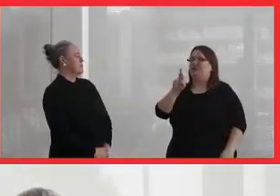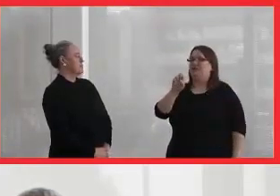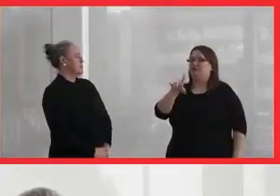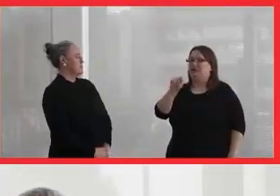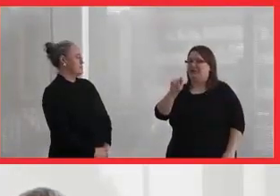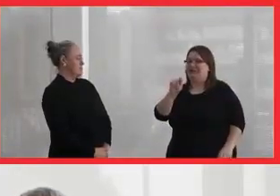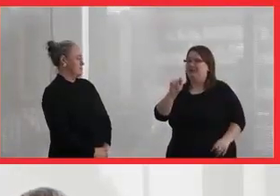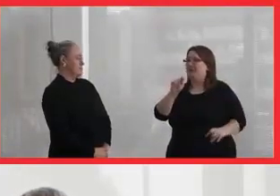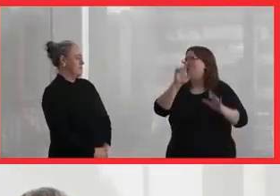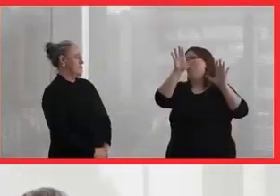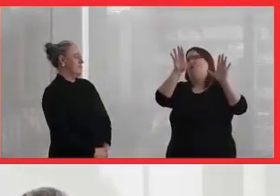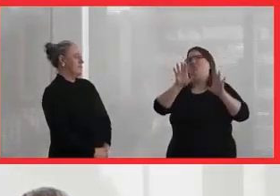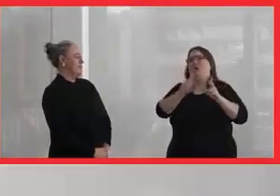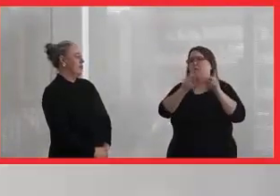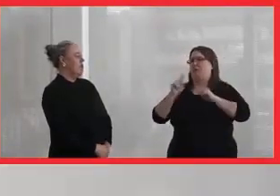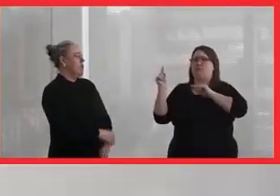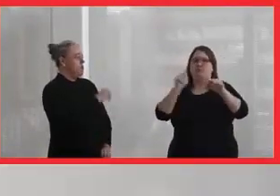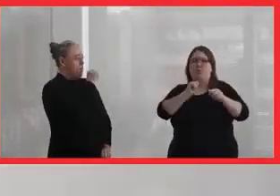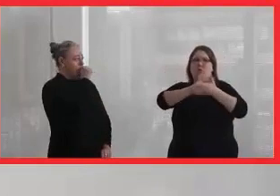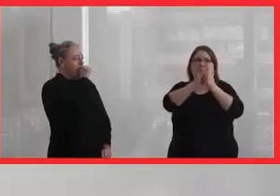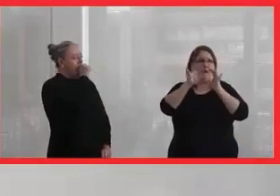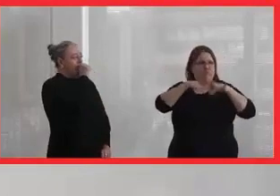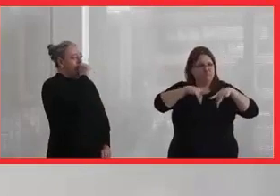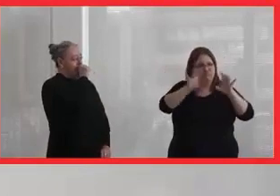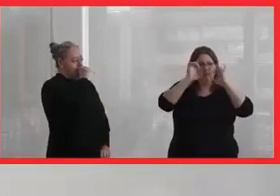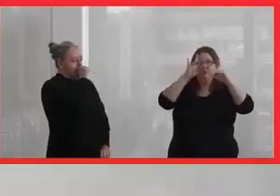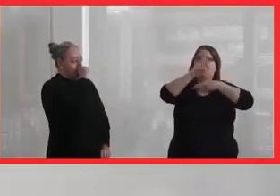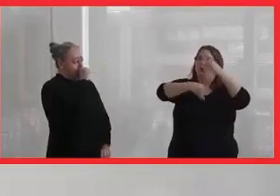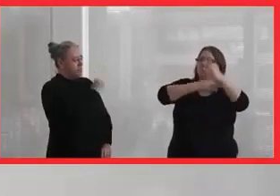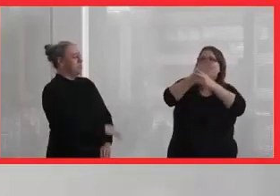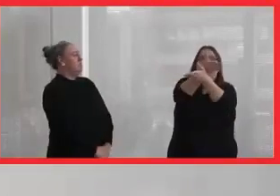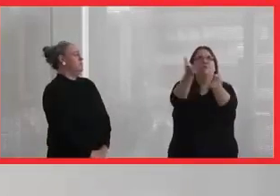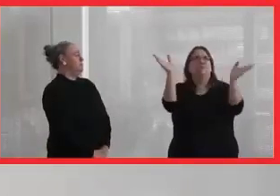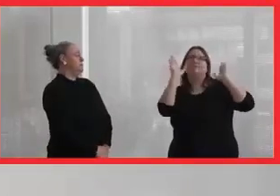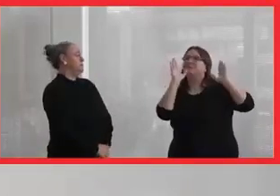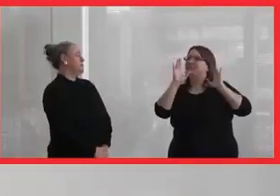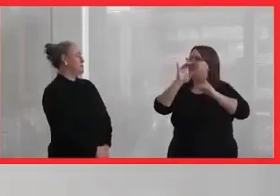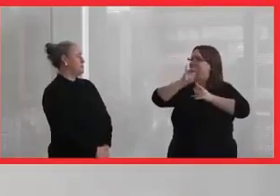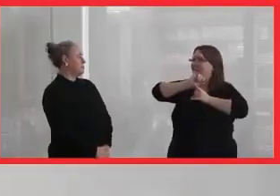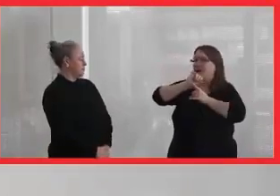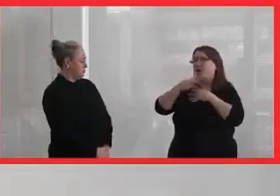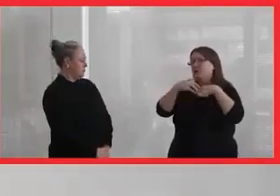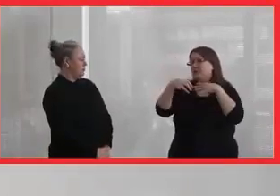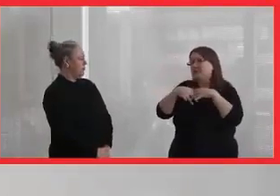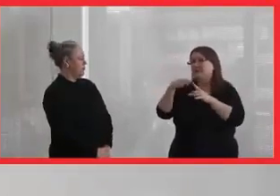So Trent was a wonderful place to go and become educated about the world and to learn about the situation of Indigenous people.